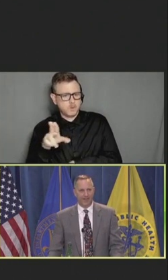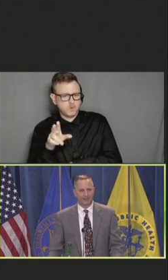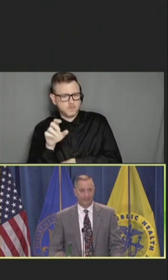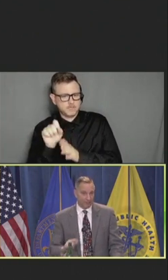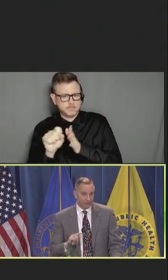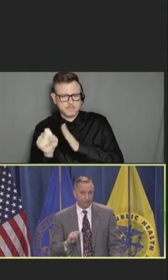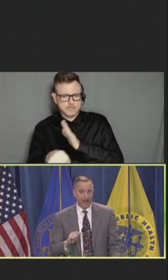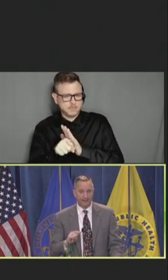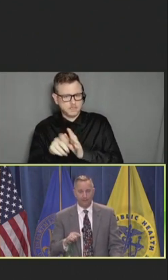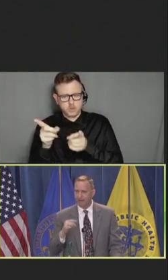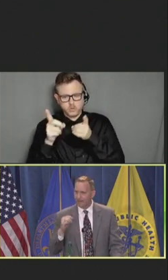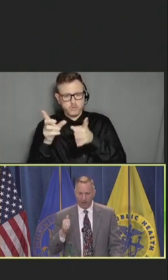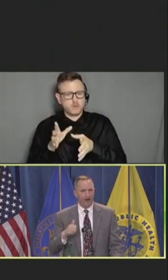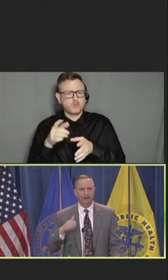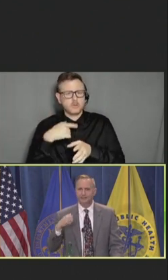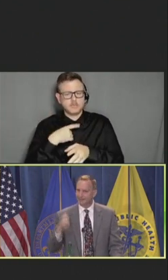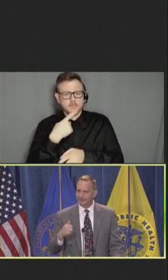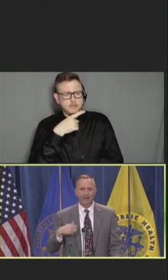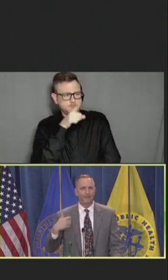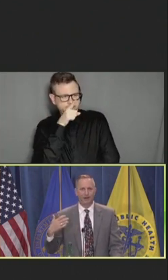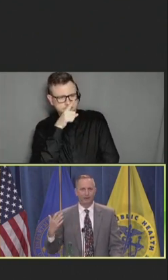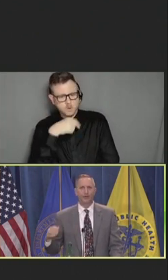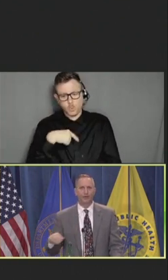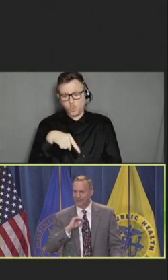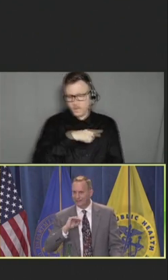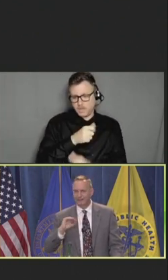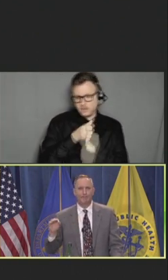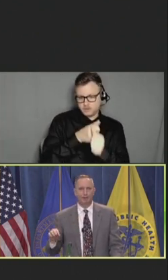And we tracked them like August, September, October, and they did not post.